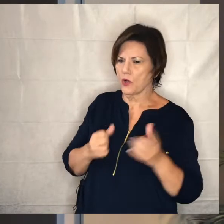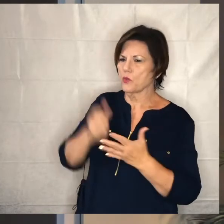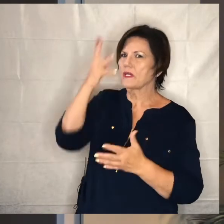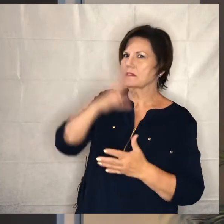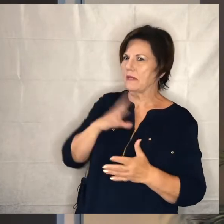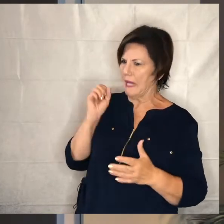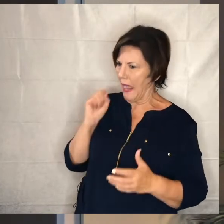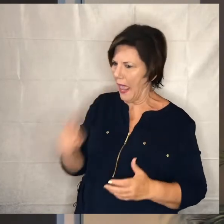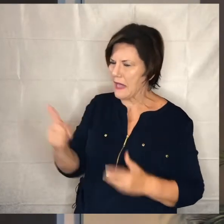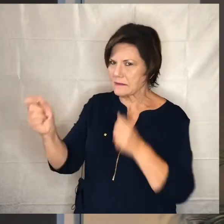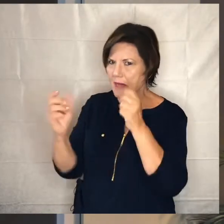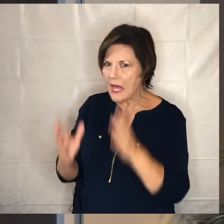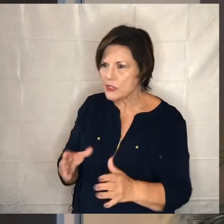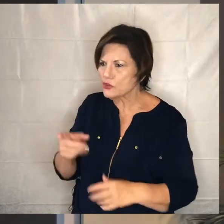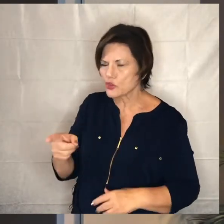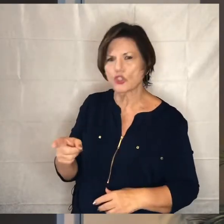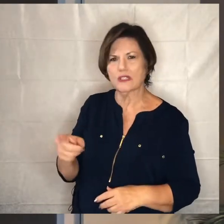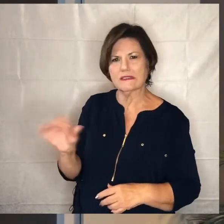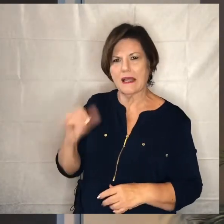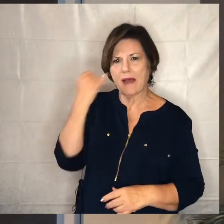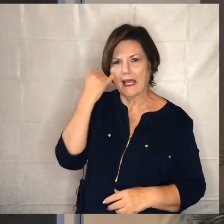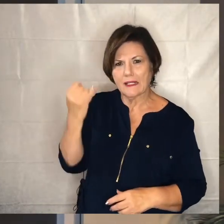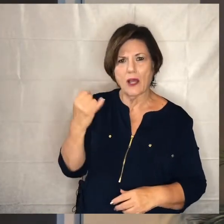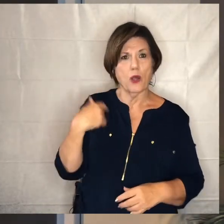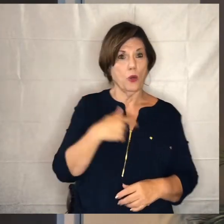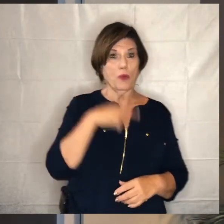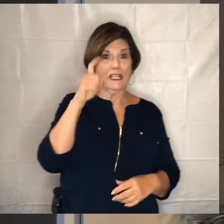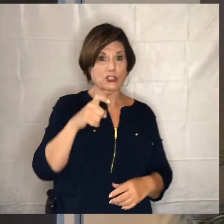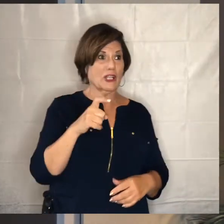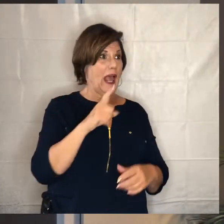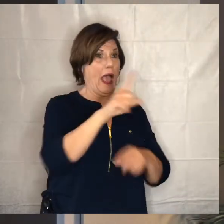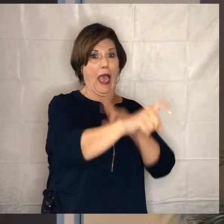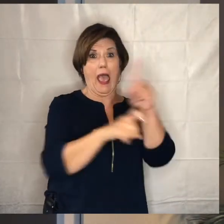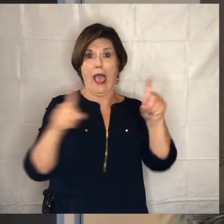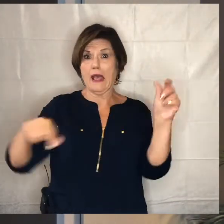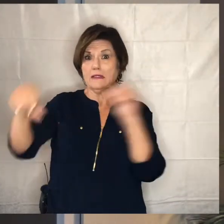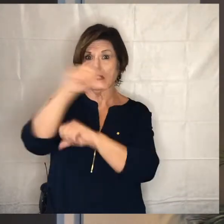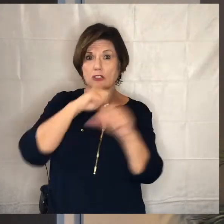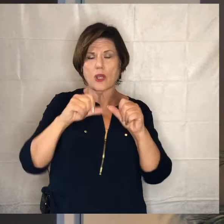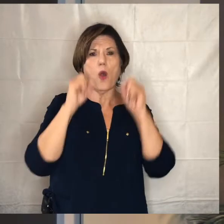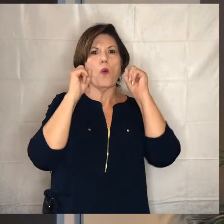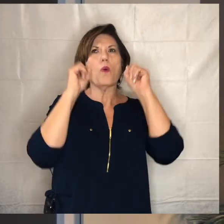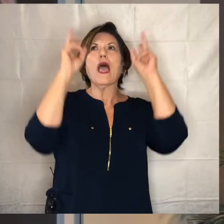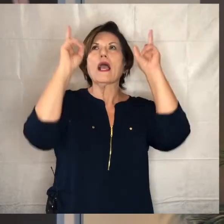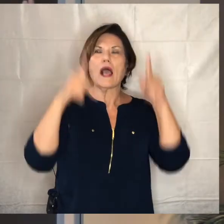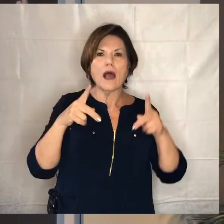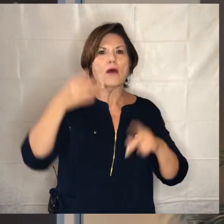asking the manager but it's what we should be asking one another there needs to be this kind of wake-up call too you've been given all these